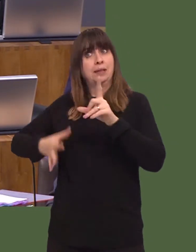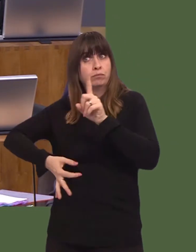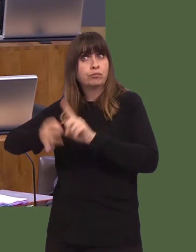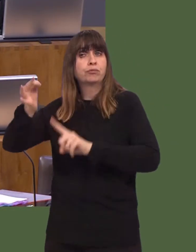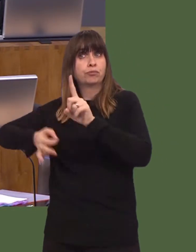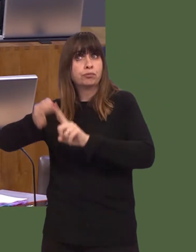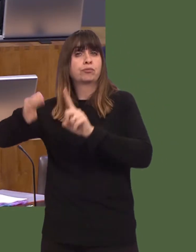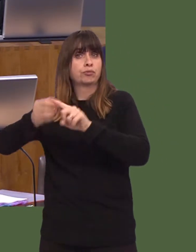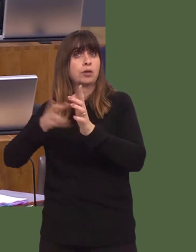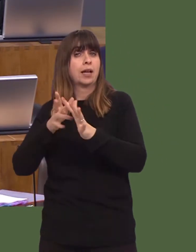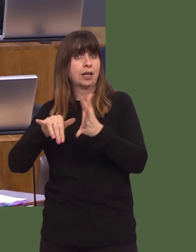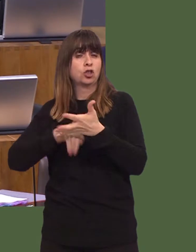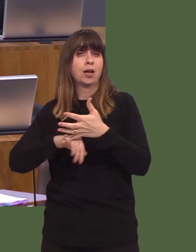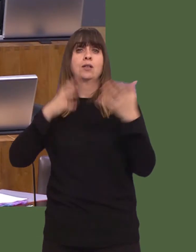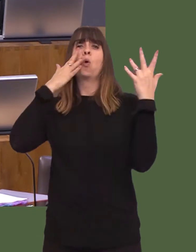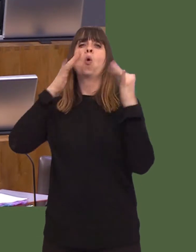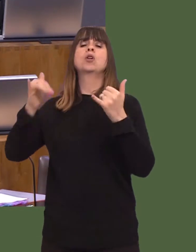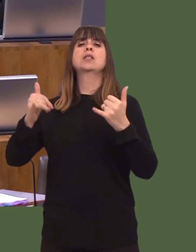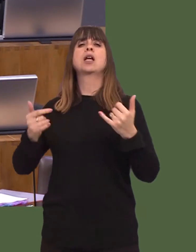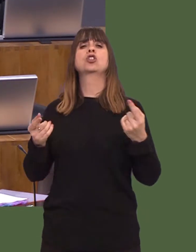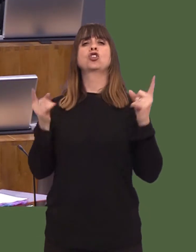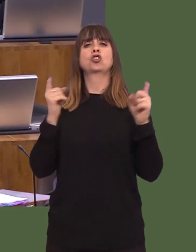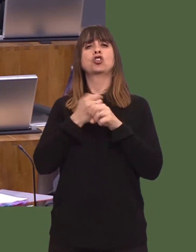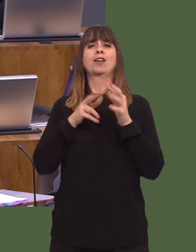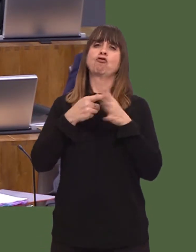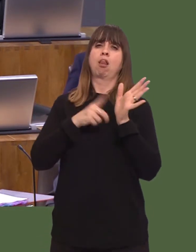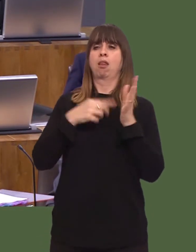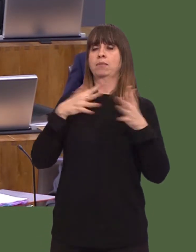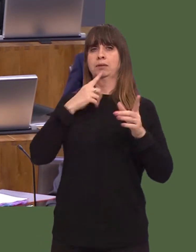The auditor general, in his report, said that he recognised that NHS bodies have made good